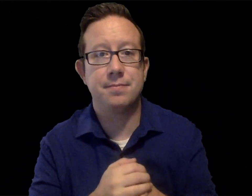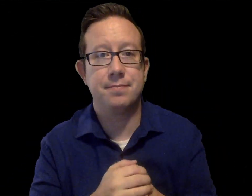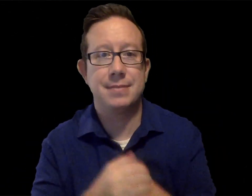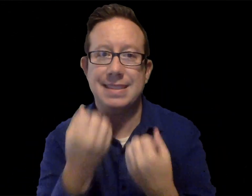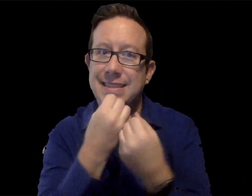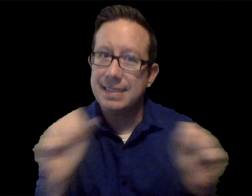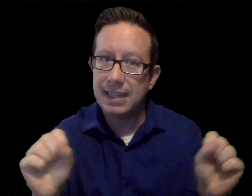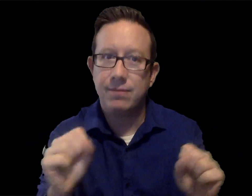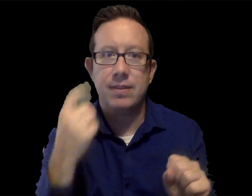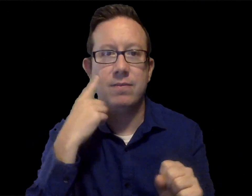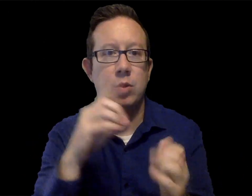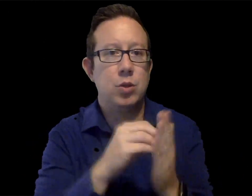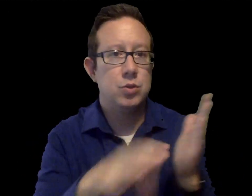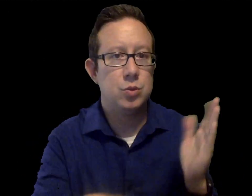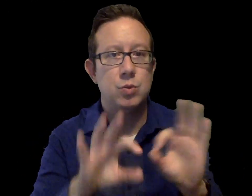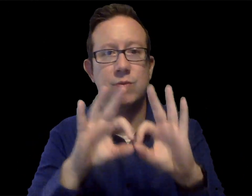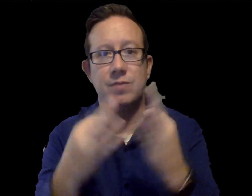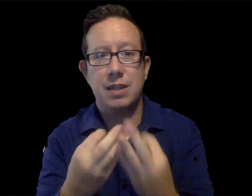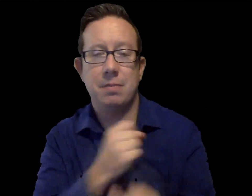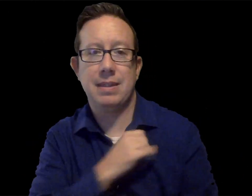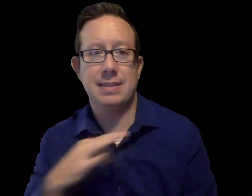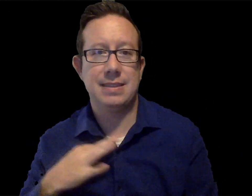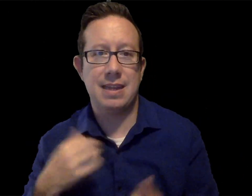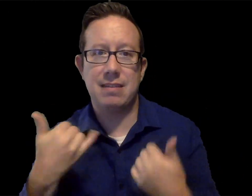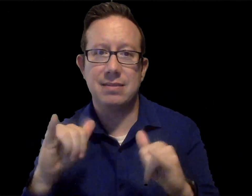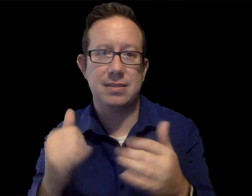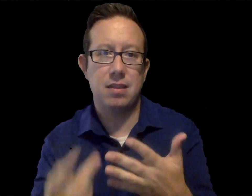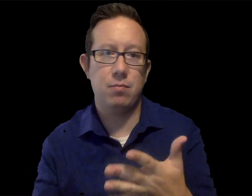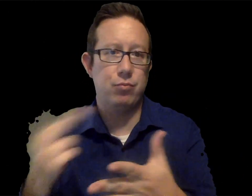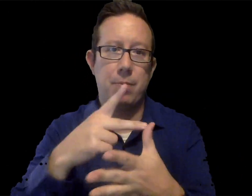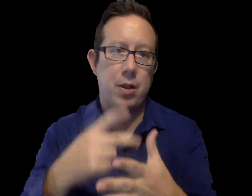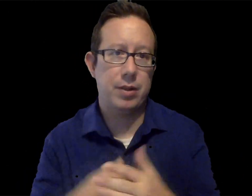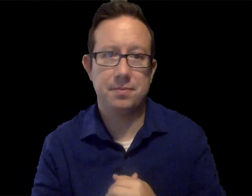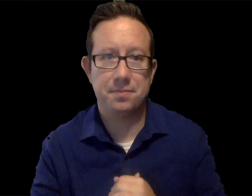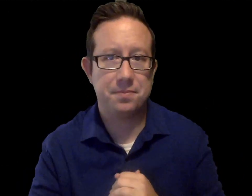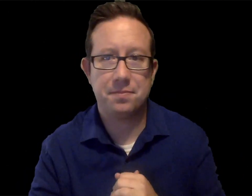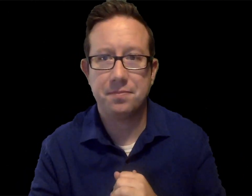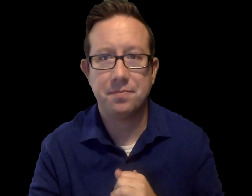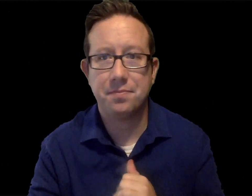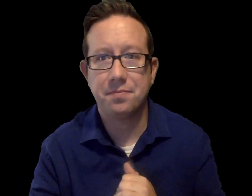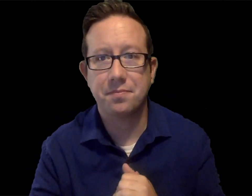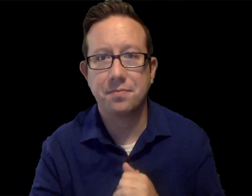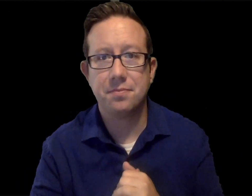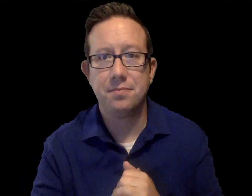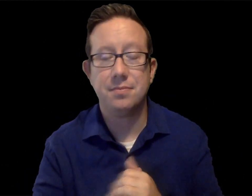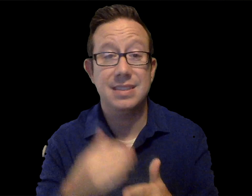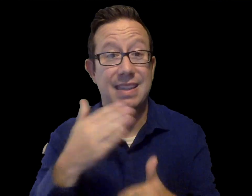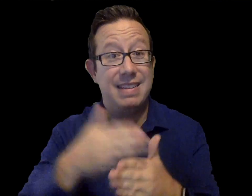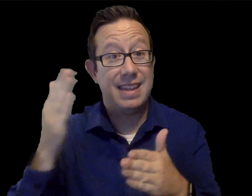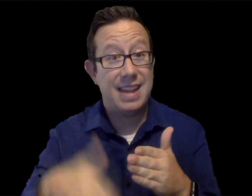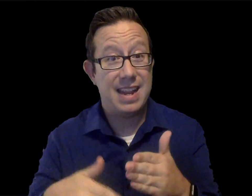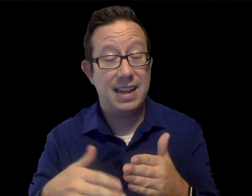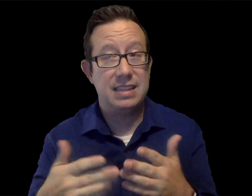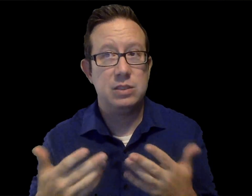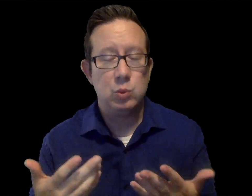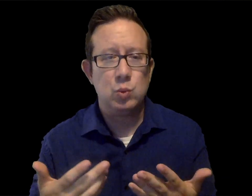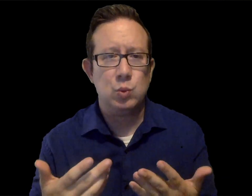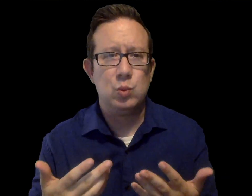But the safety of our students, families and staff is still our top priority. In the end,